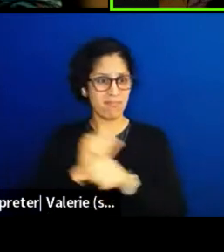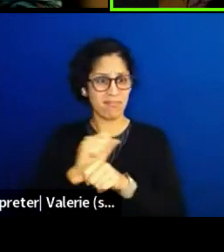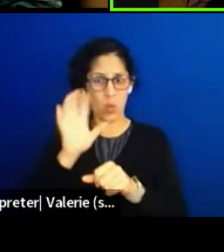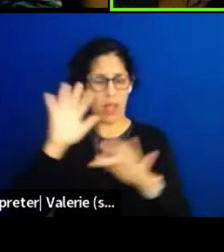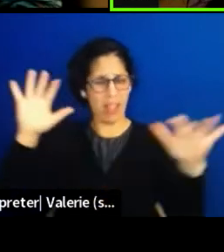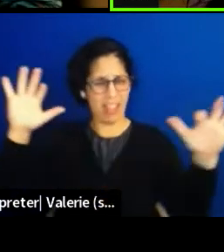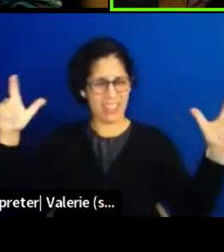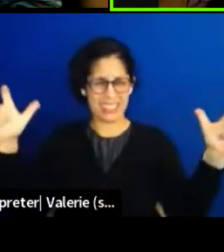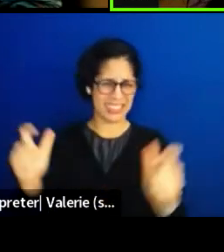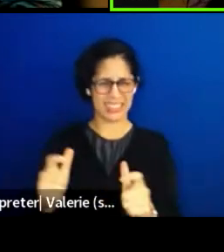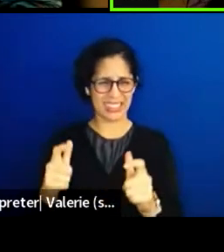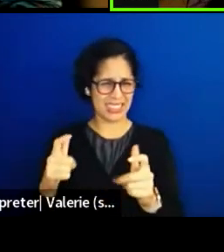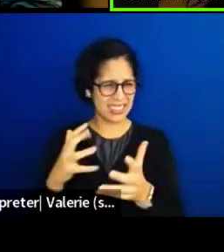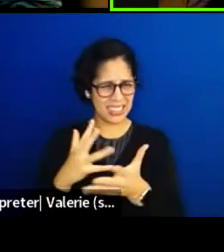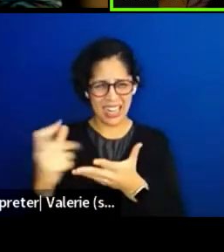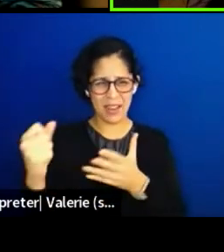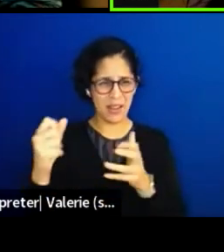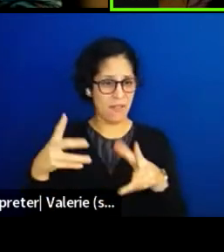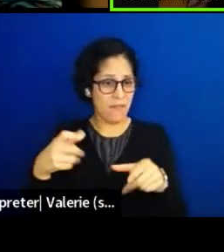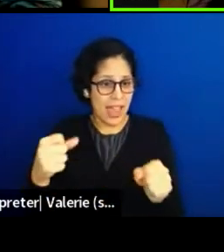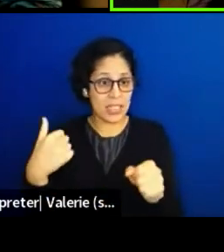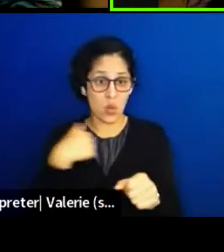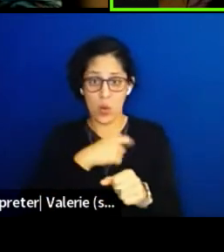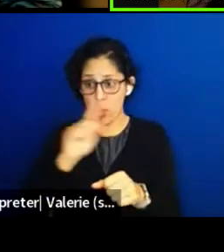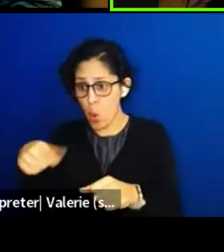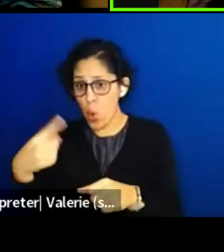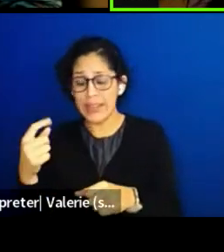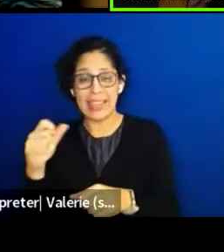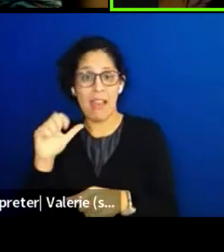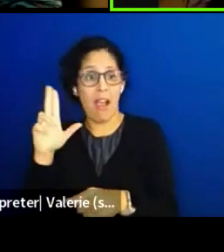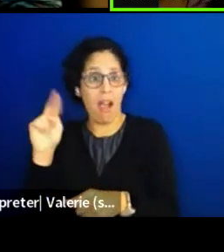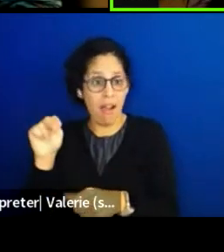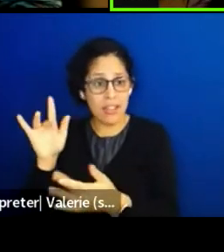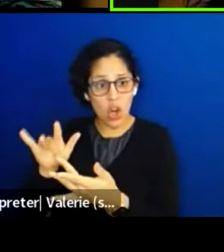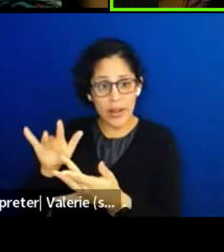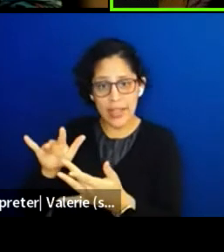between the uncontacted tribes that are still here.